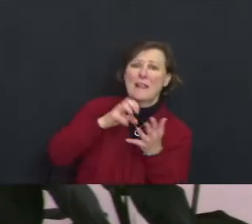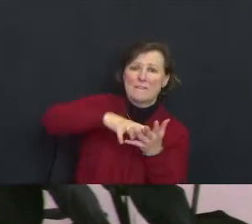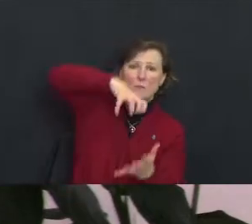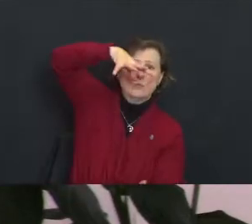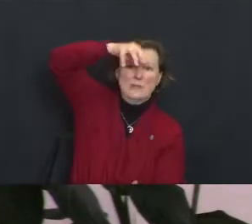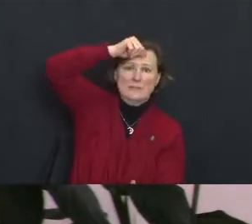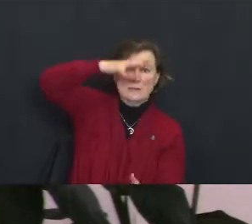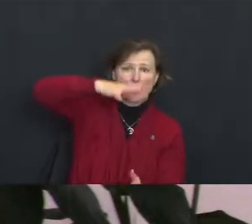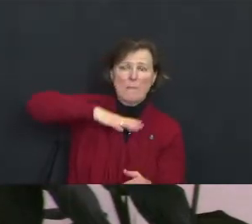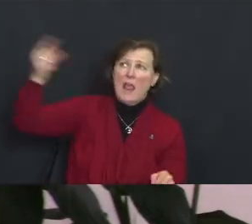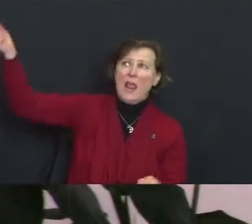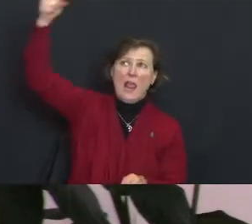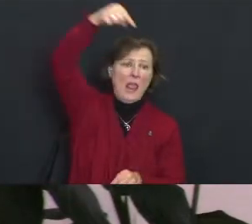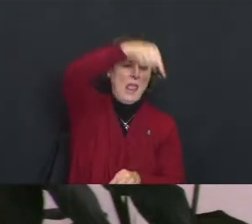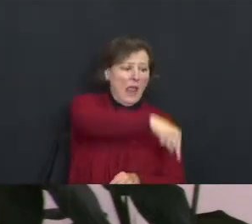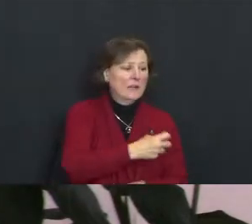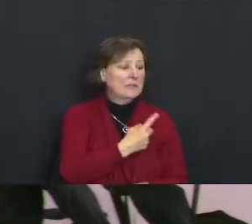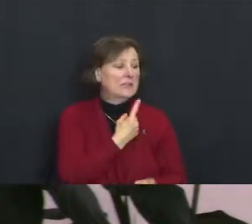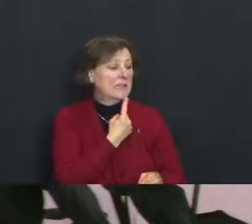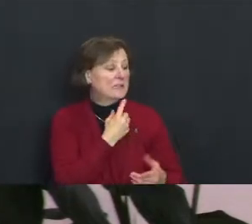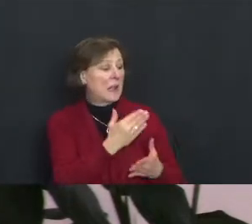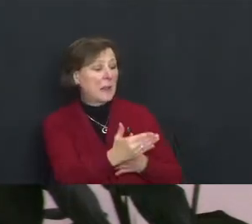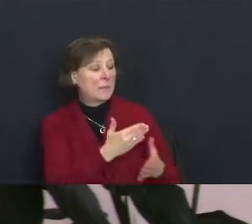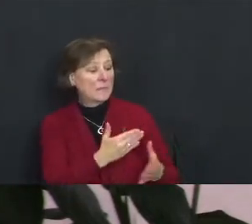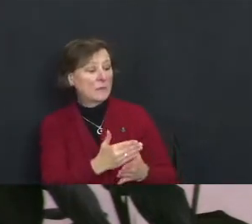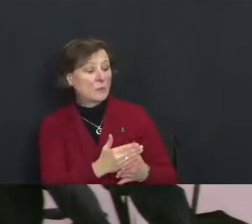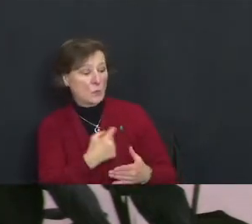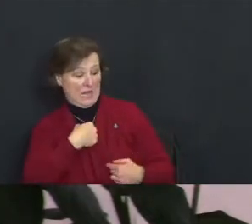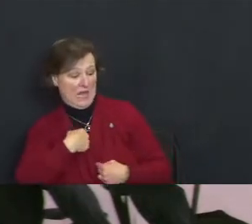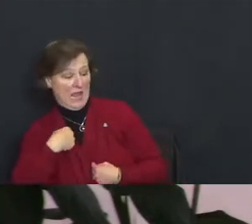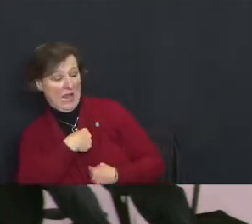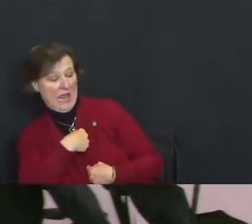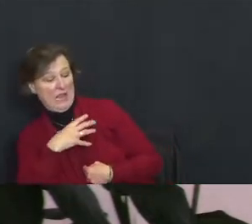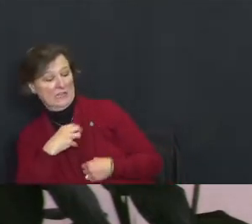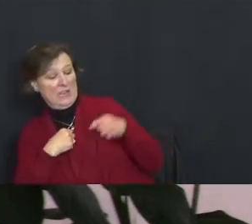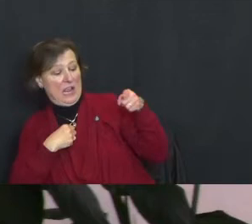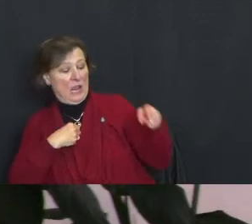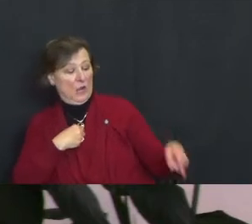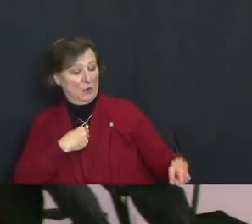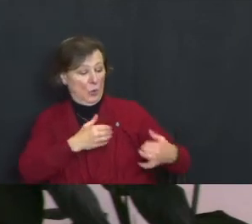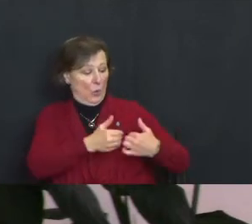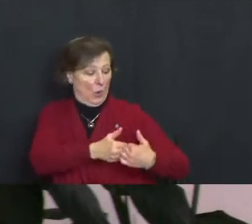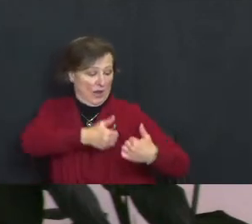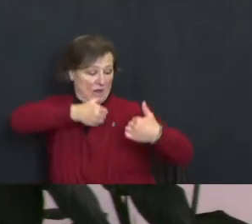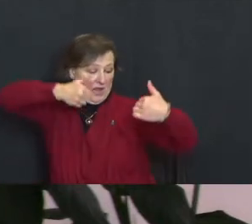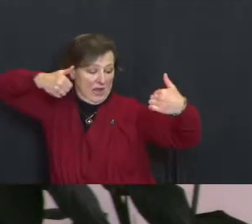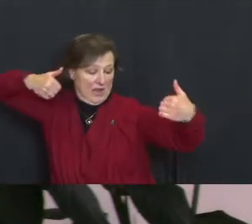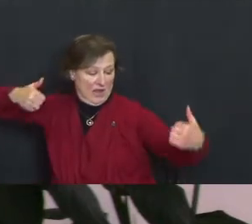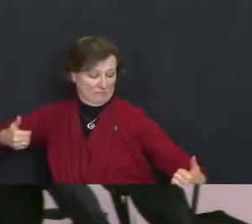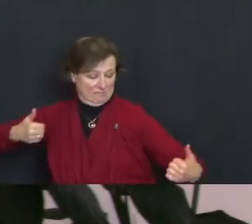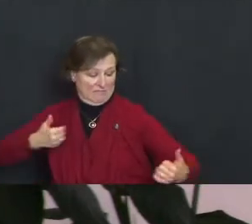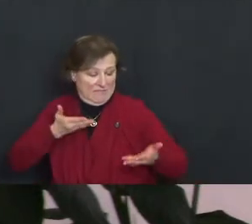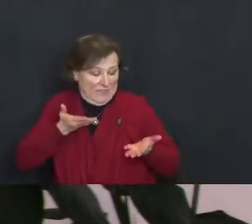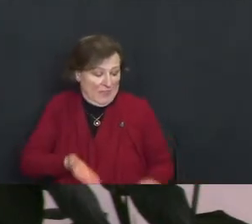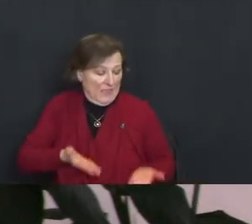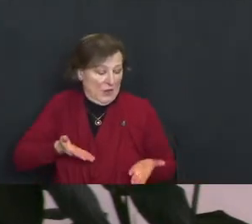chasm and he says, “between us and you a great chasm has been set in place so that